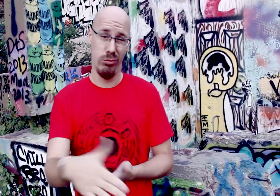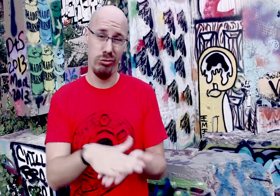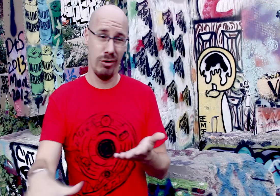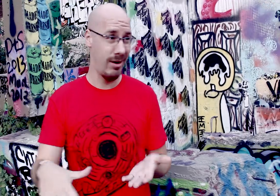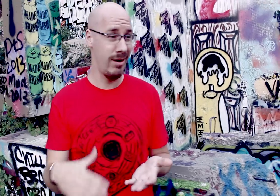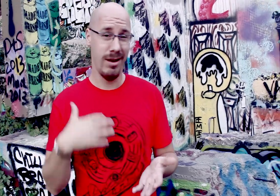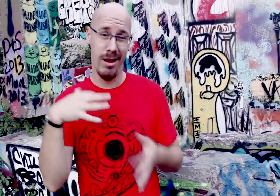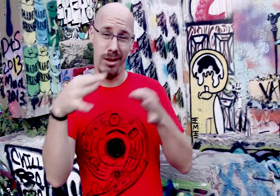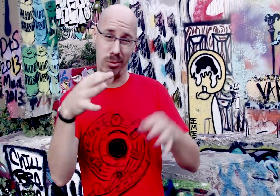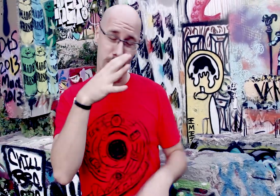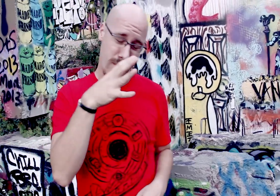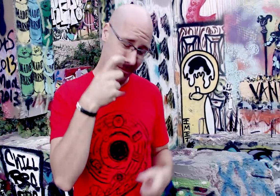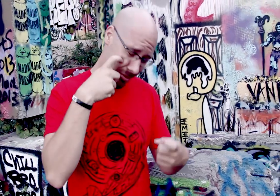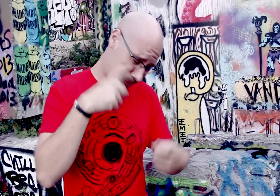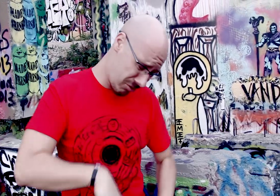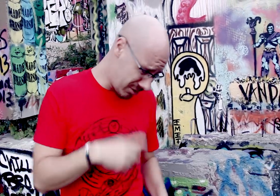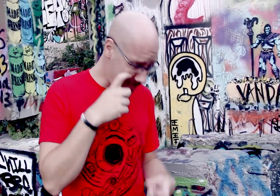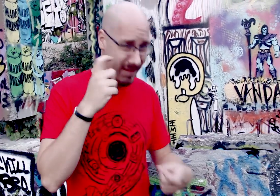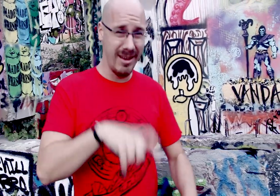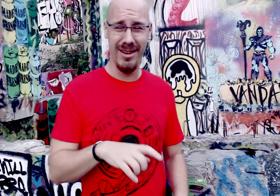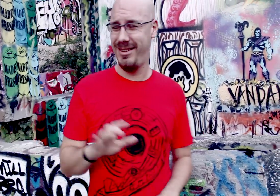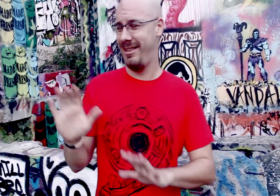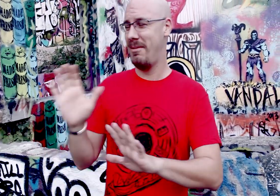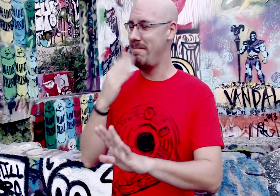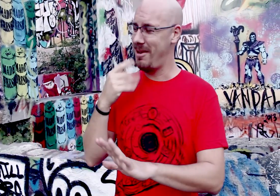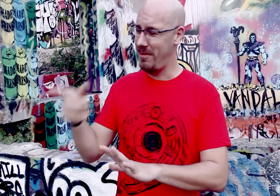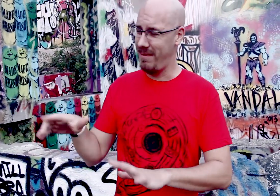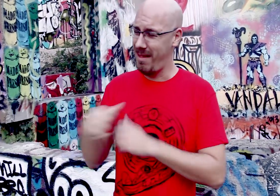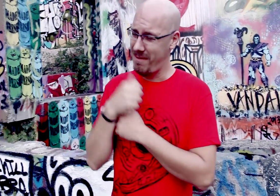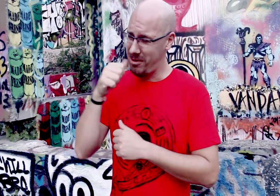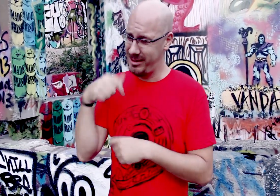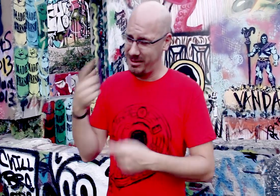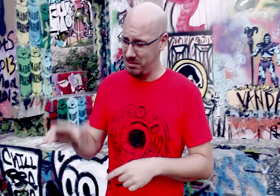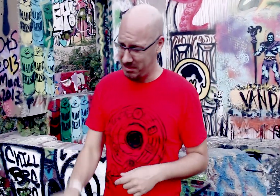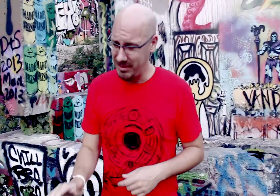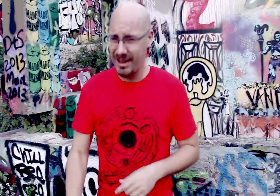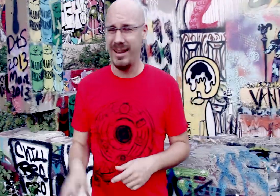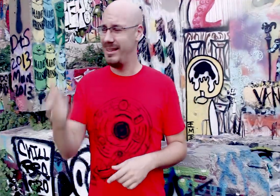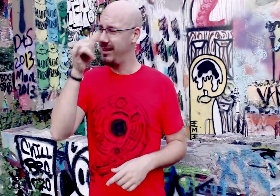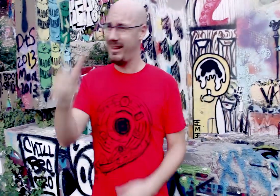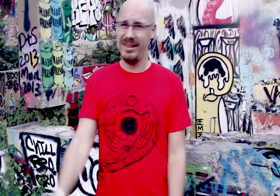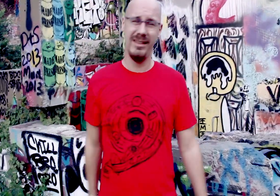I told my mom, tears rushing down my face She's like "Ben you've loved girls since before pre-k, trippin' "